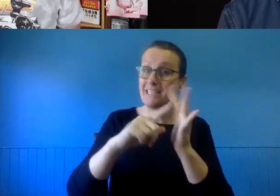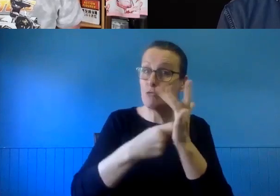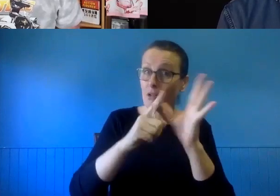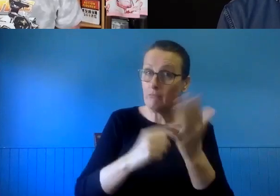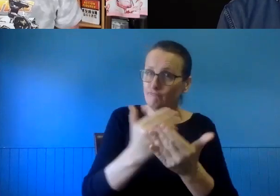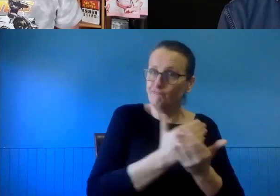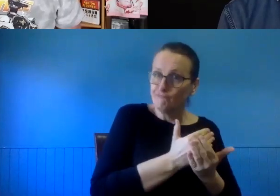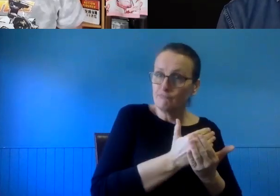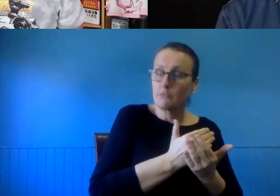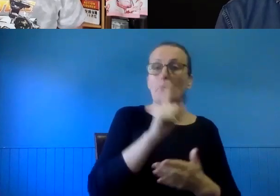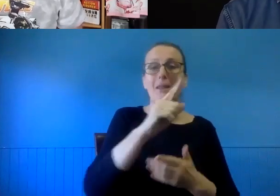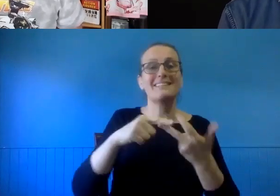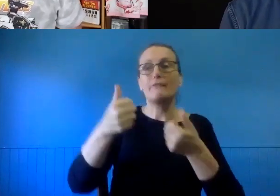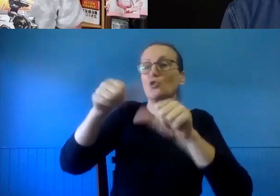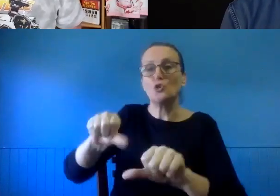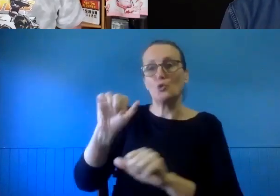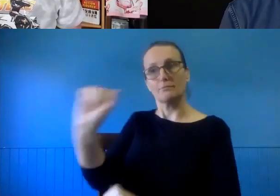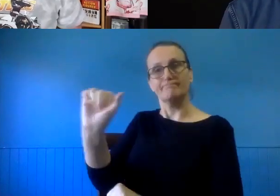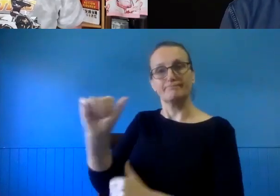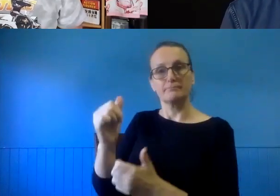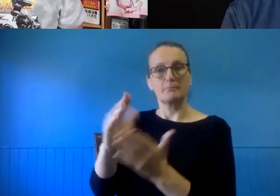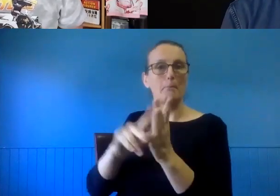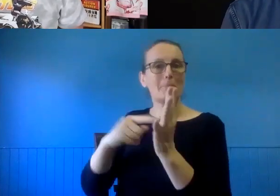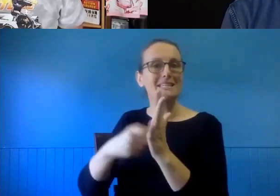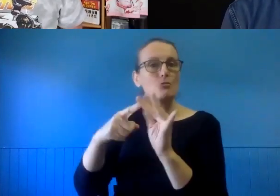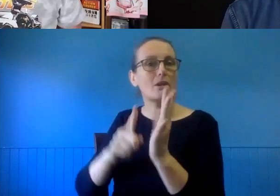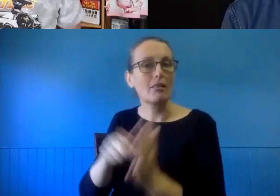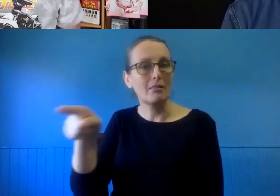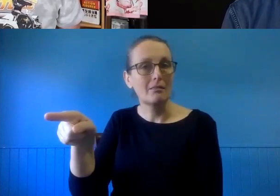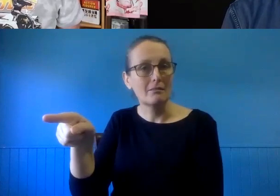the use of third party material that they might want to include. So,